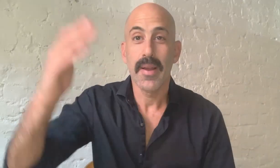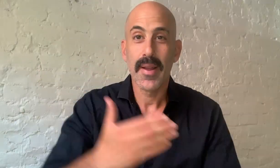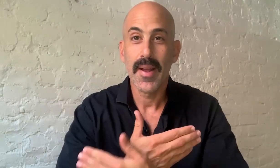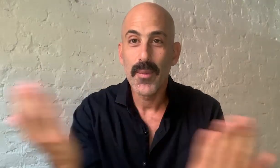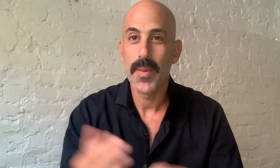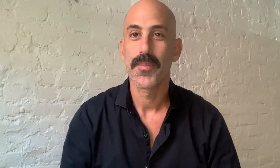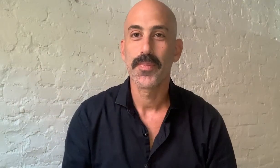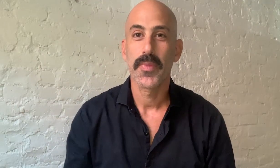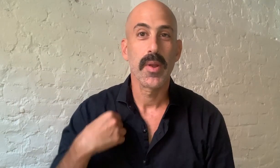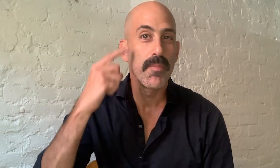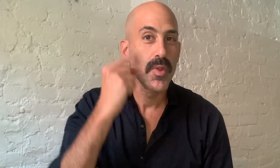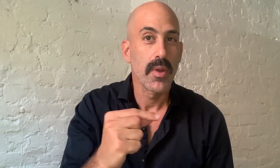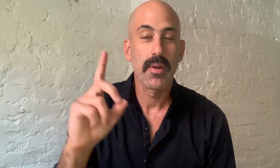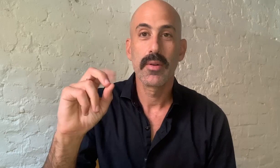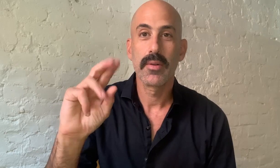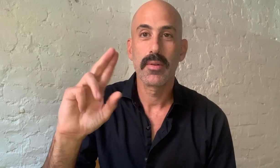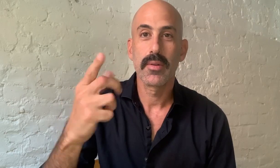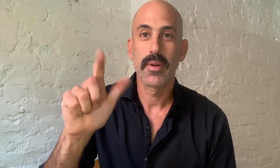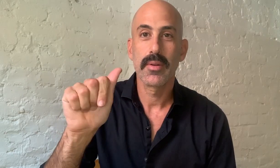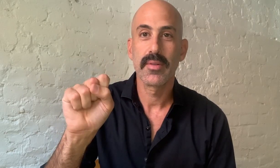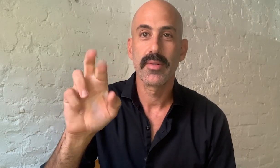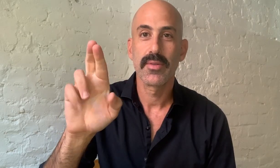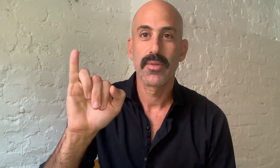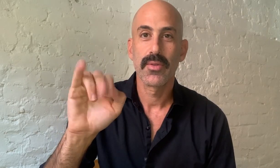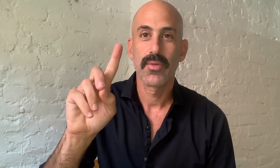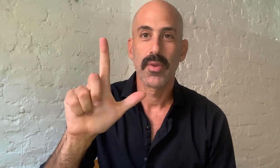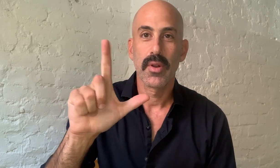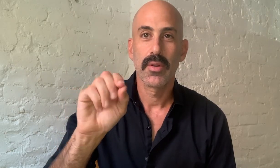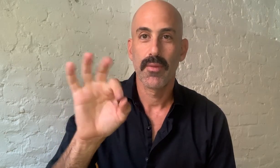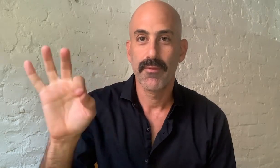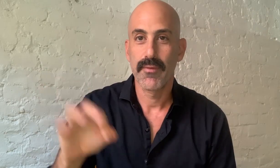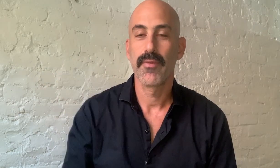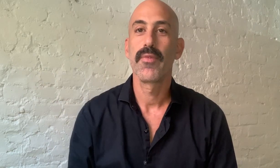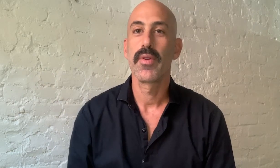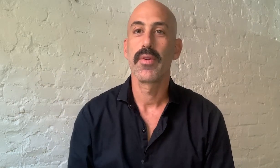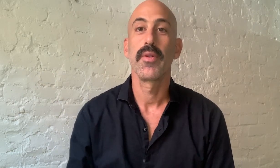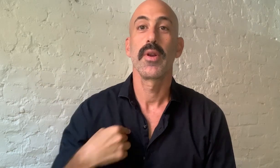Hello, everyone! I am Douglas Ridloff,